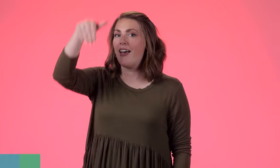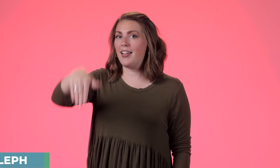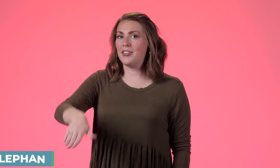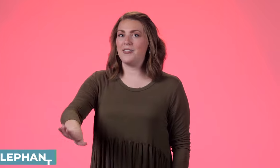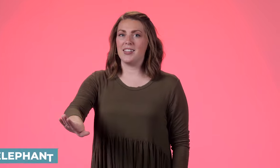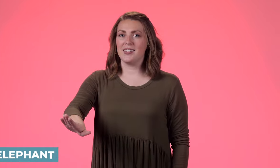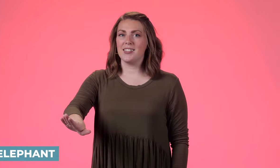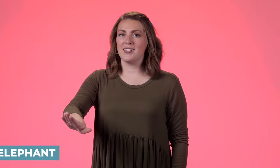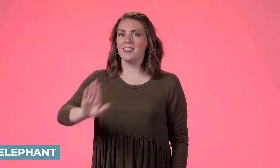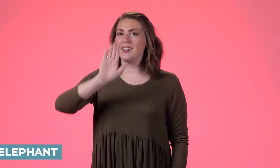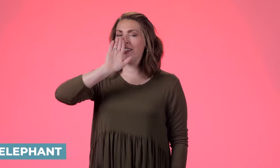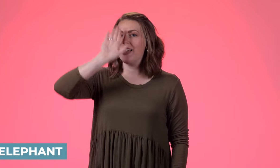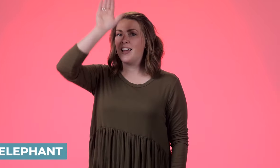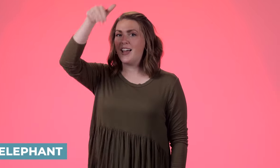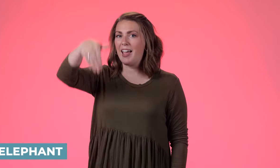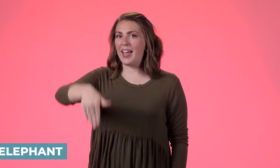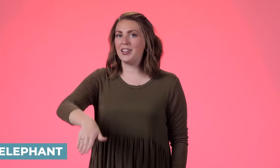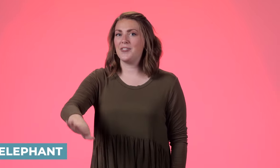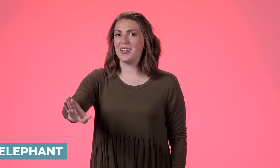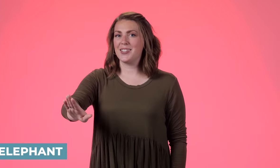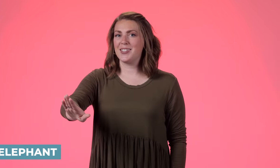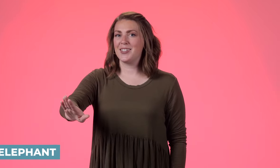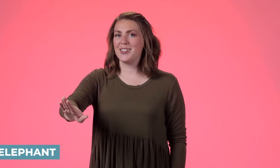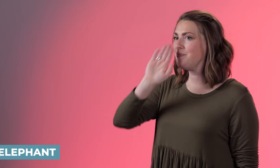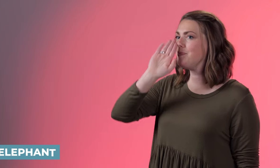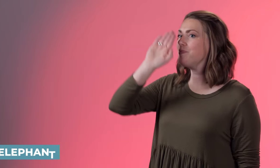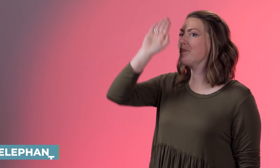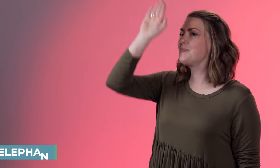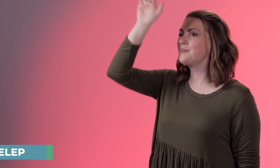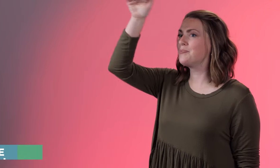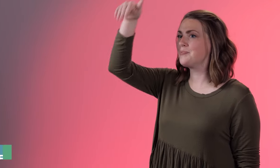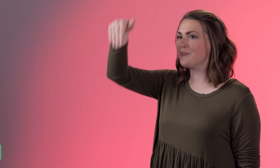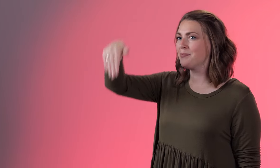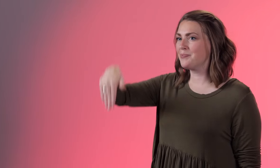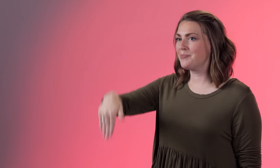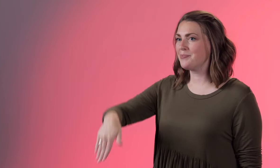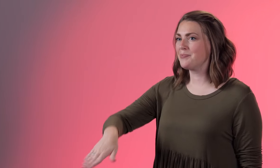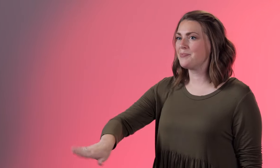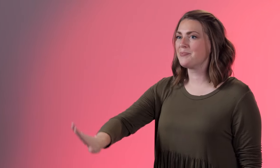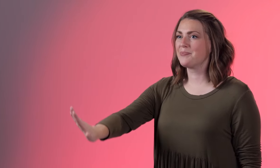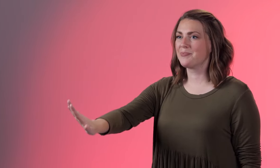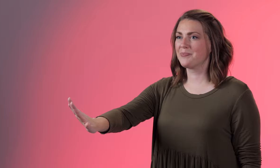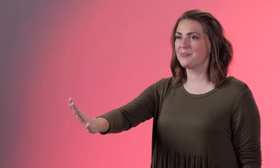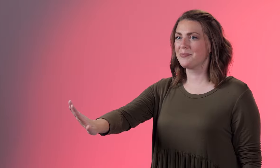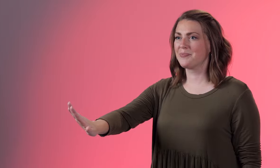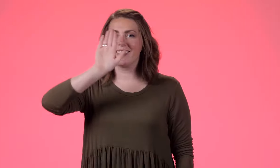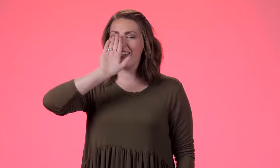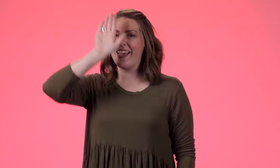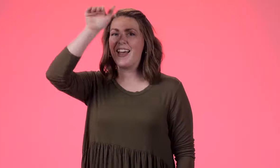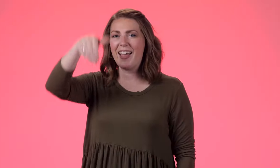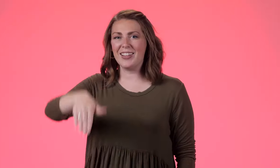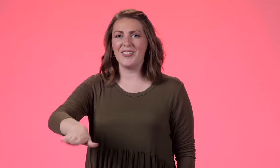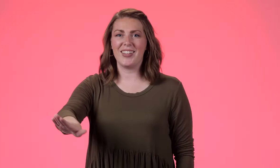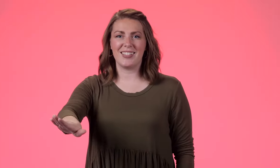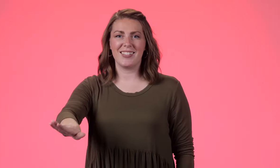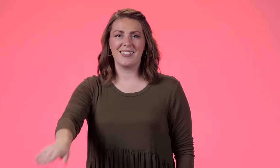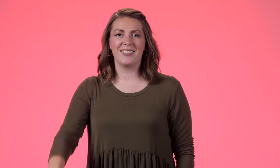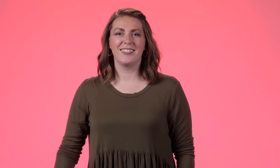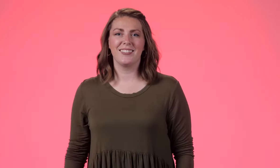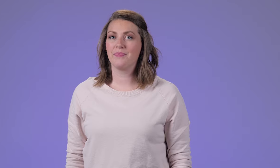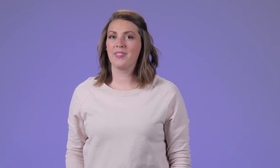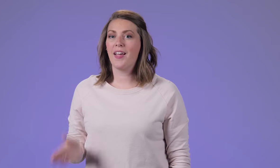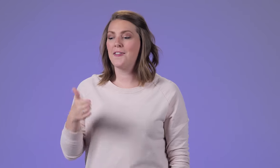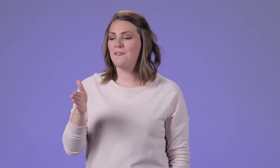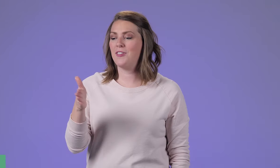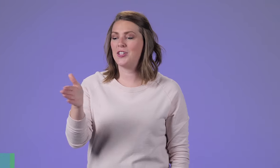'Elephant, elephant', you're making the shape of an elephant's trunk 'elephant.' 'Fish,